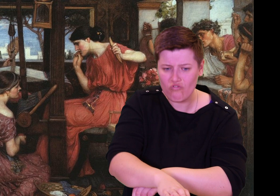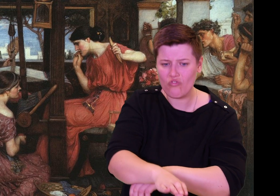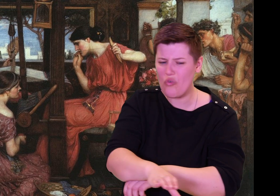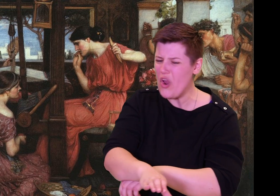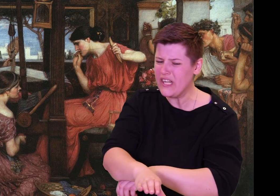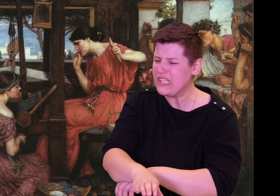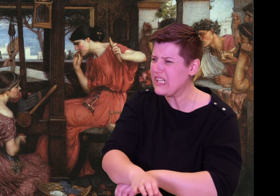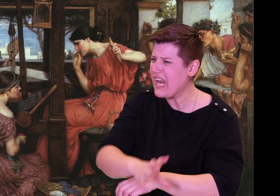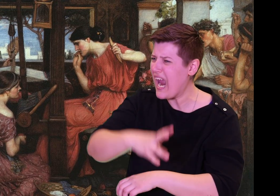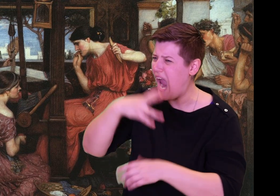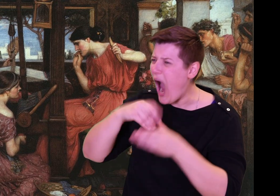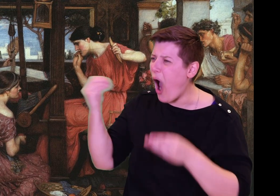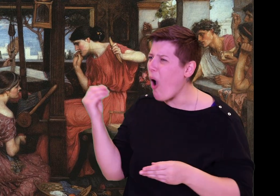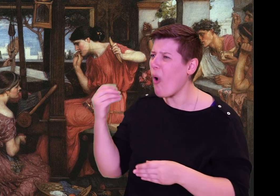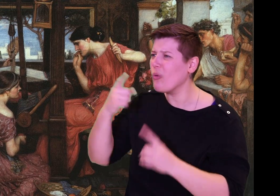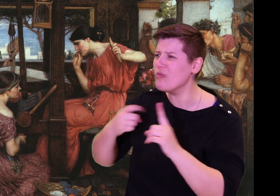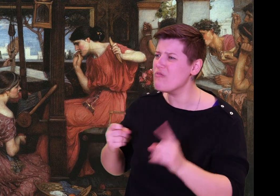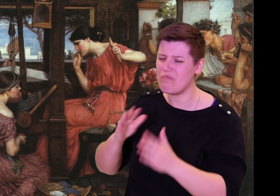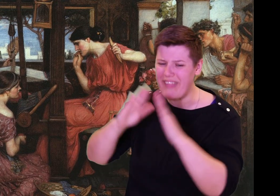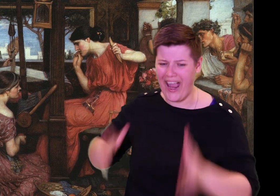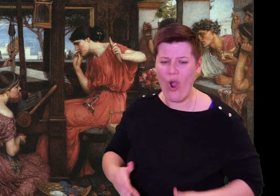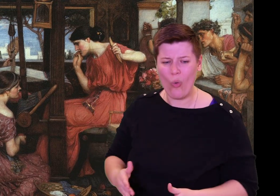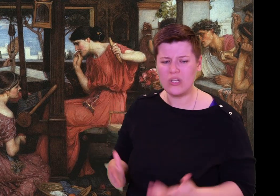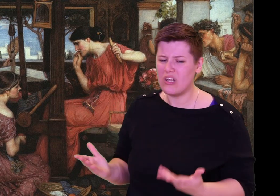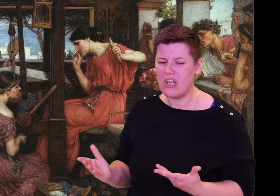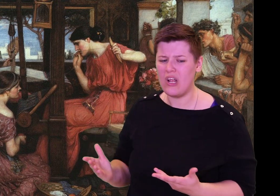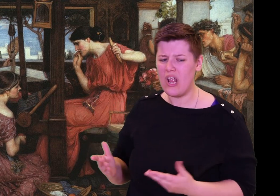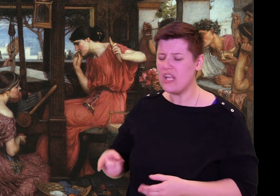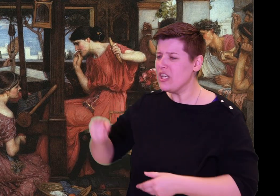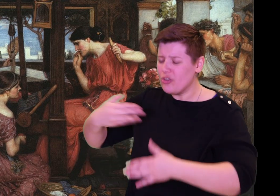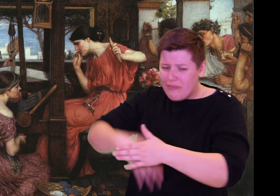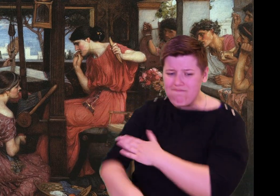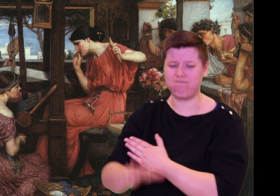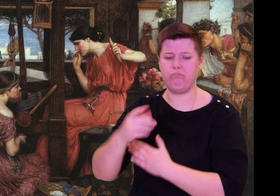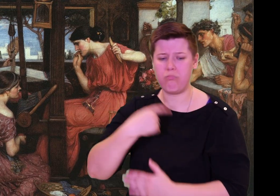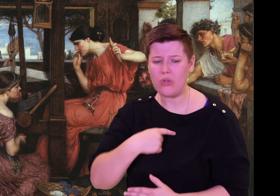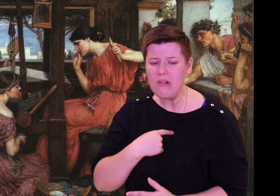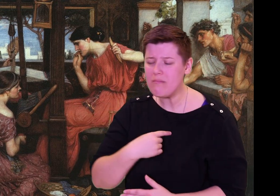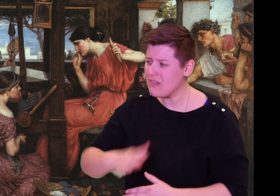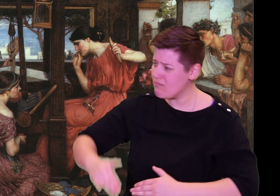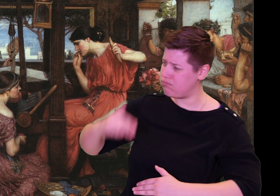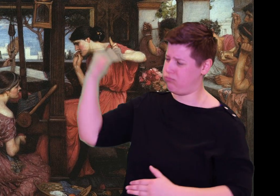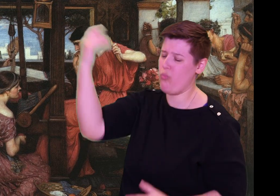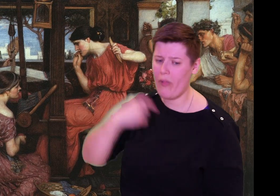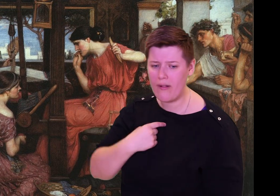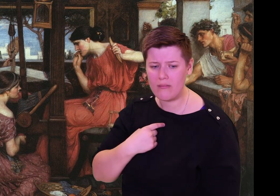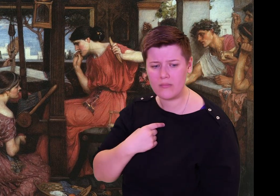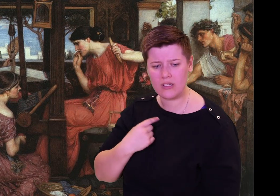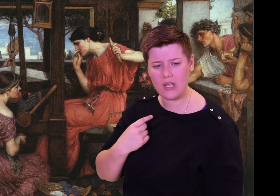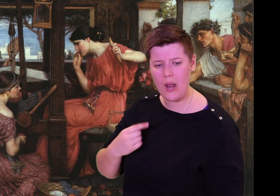gods will send more trouble; if she goes, Mother will rouse up Furies full of hate